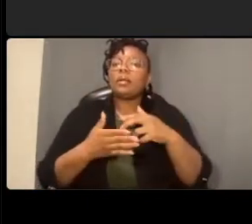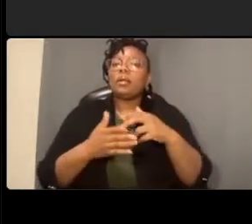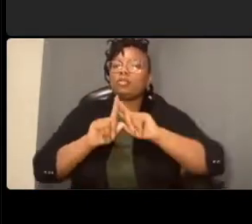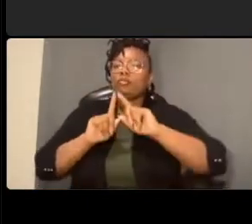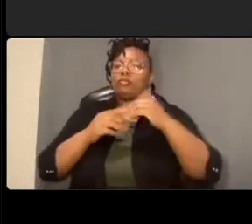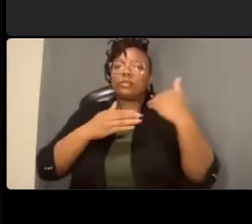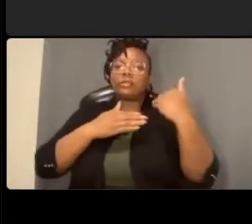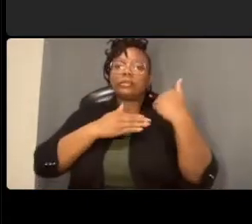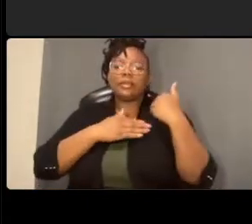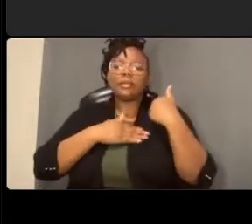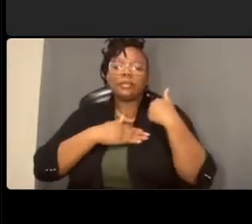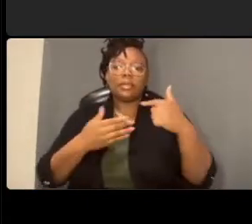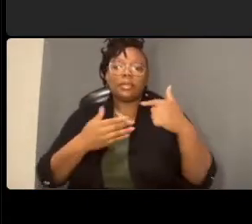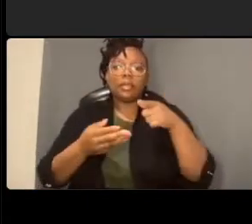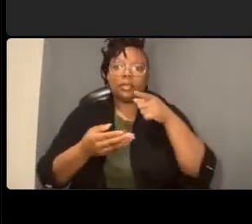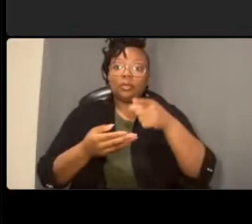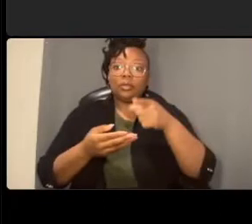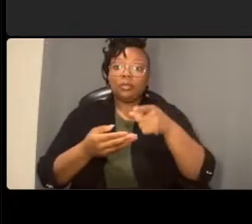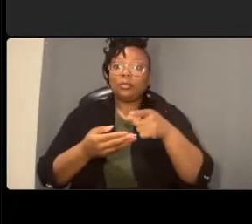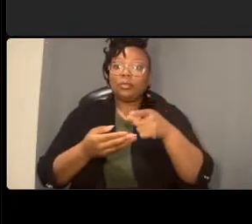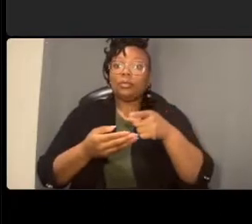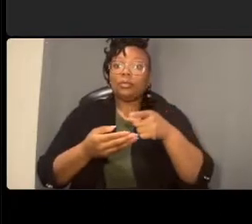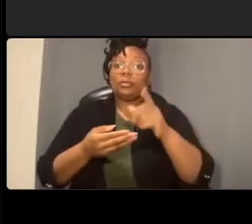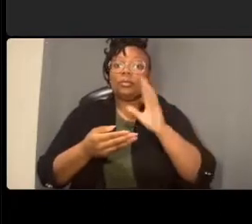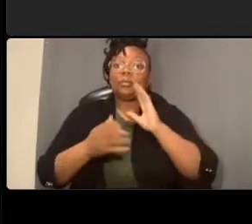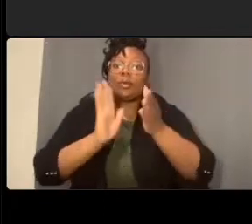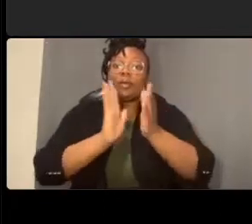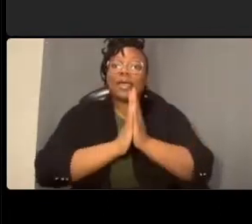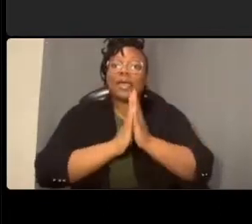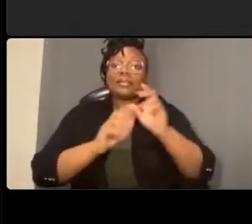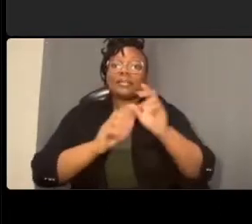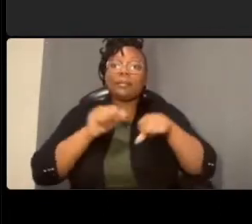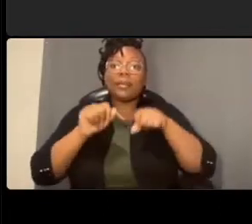are going to ask bicyclists to do for example they are getting